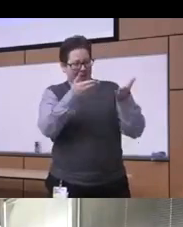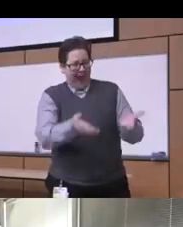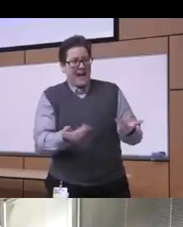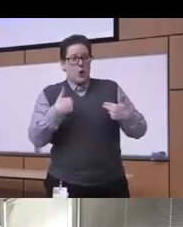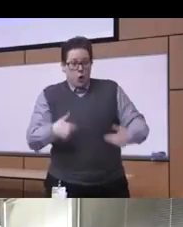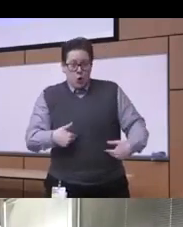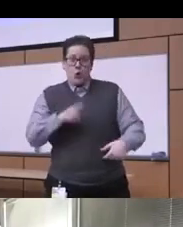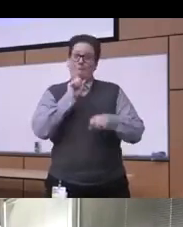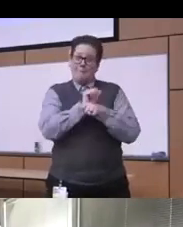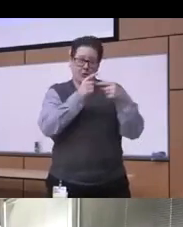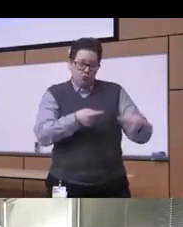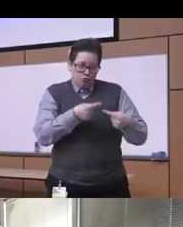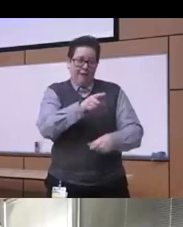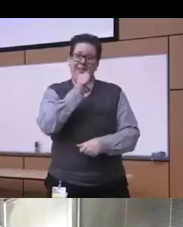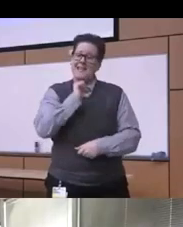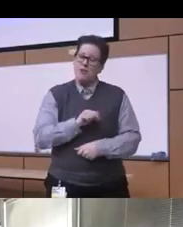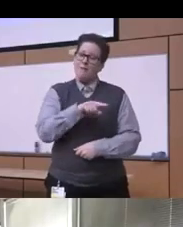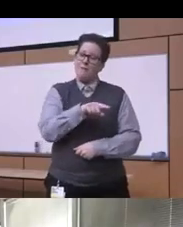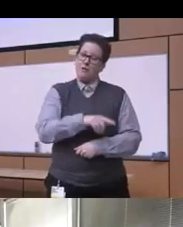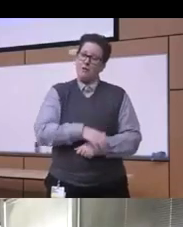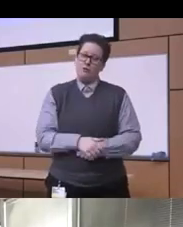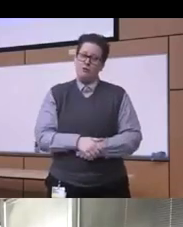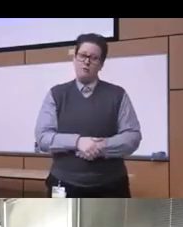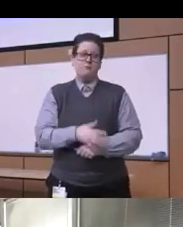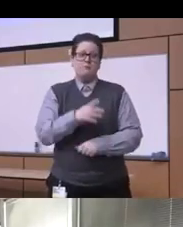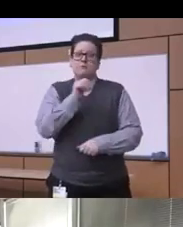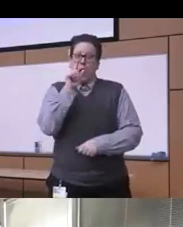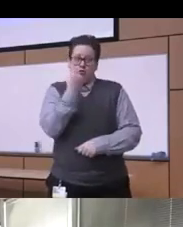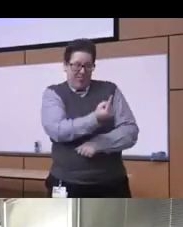who are really suffering and not just them that their family members are concerned significant